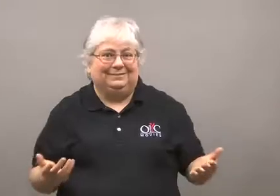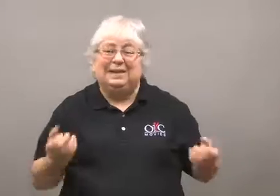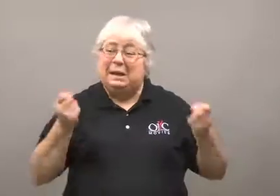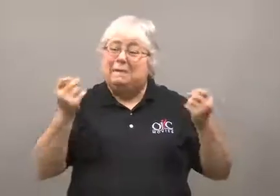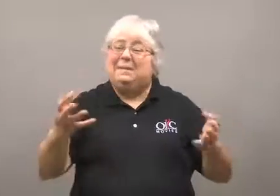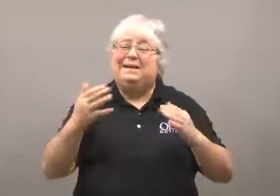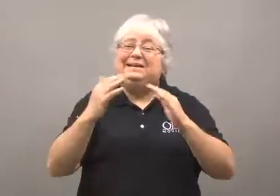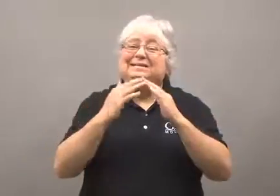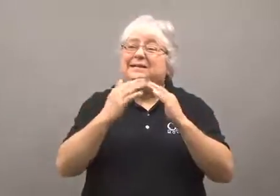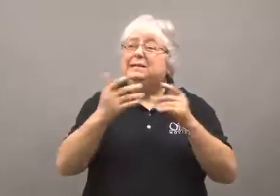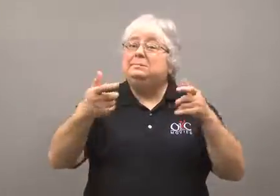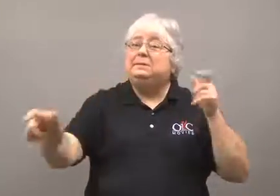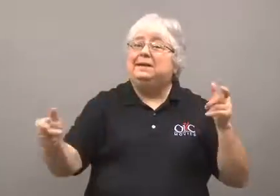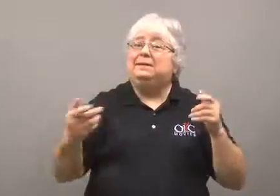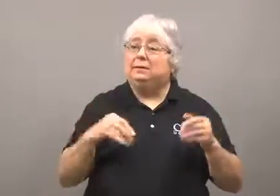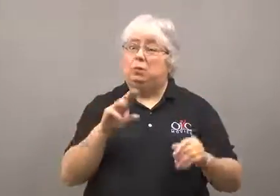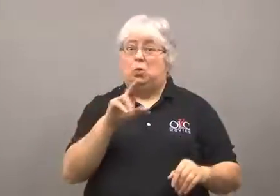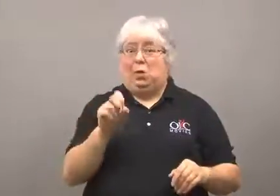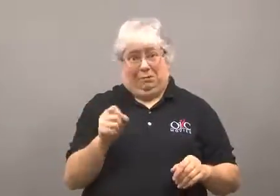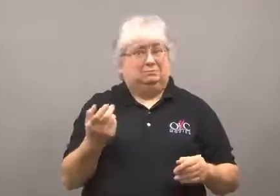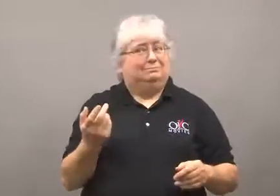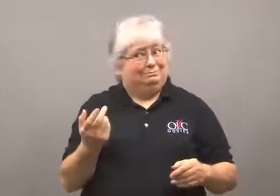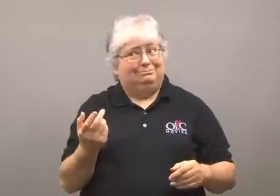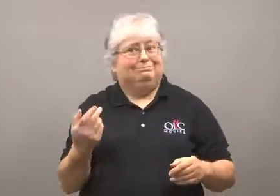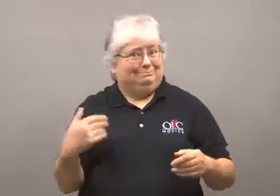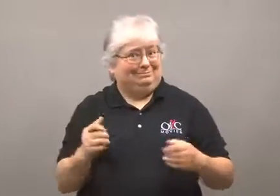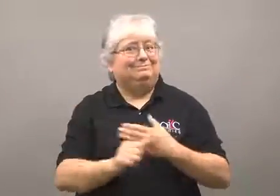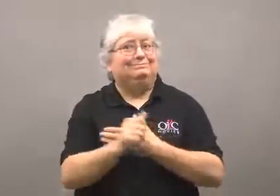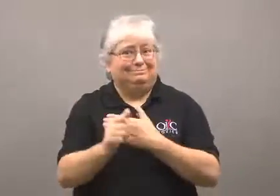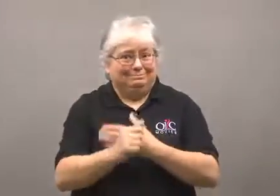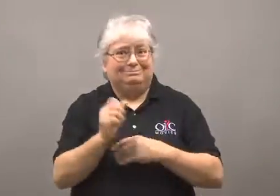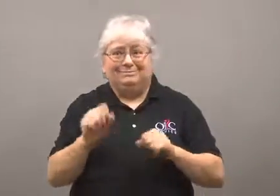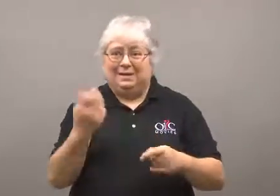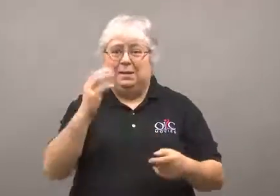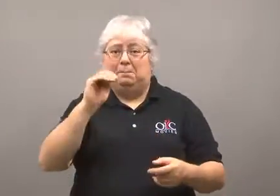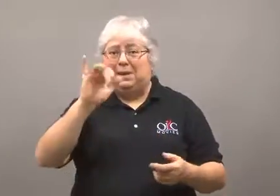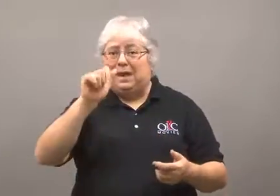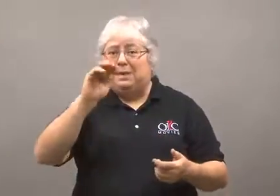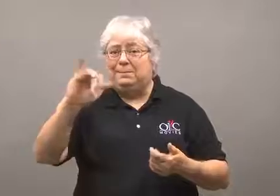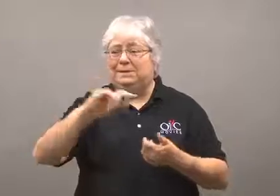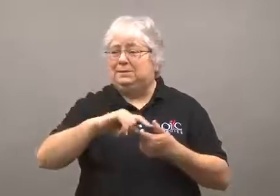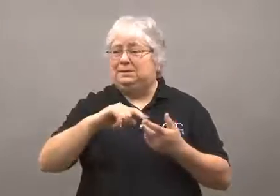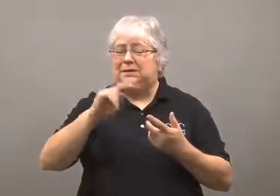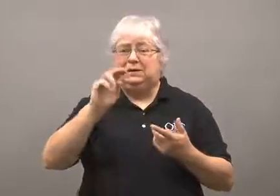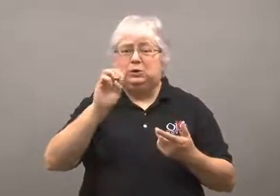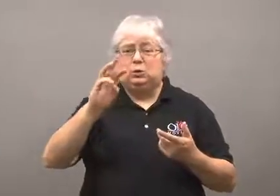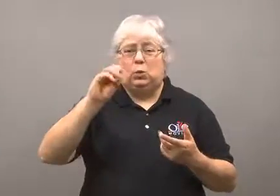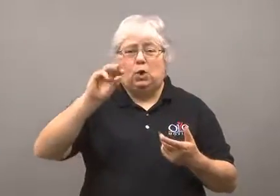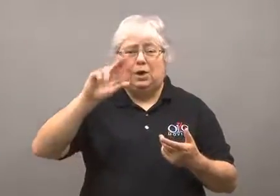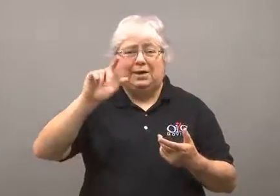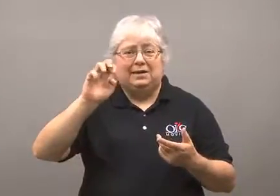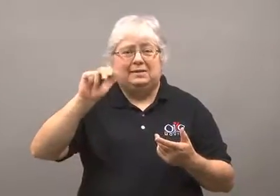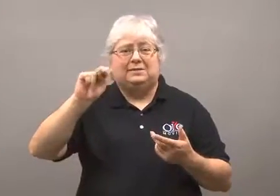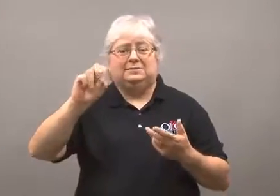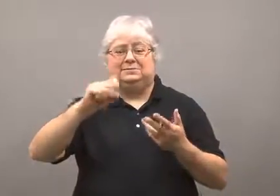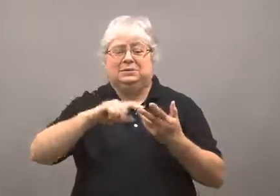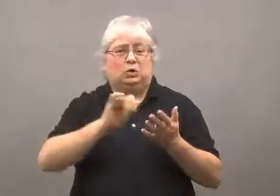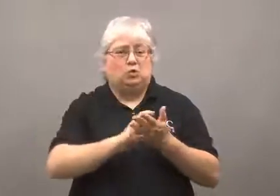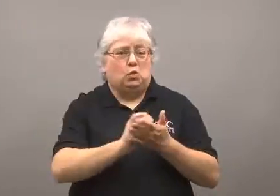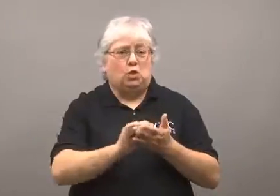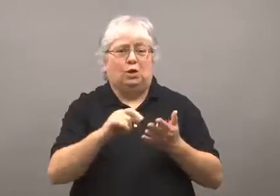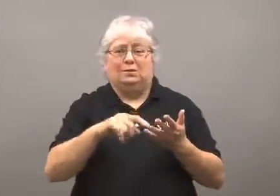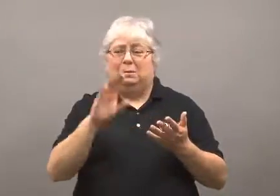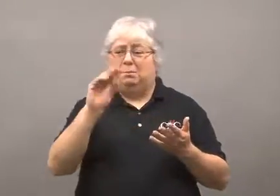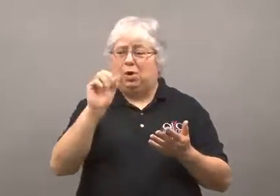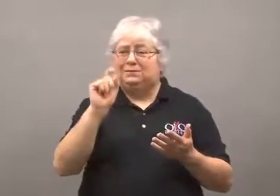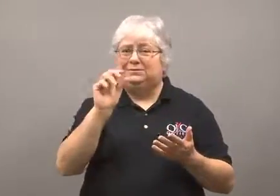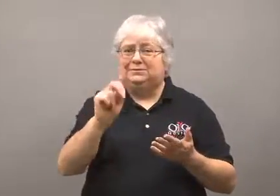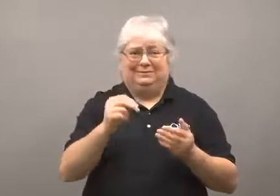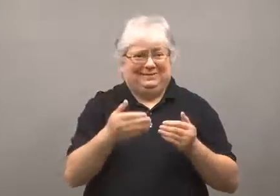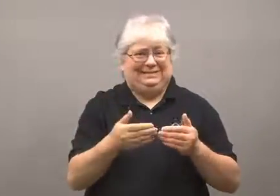Many large cities in the U.S. are at risk, such as Miami, New Orleans,